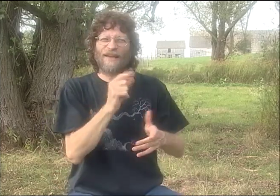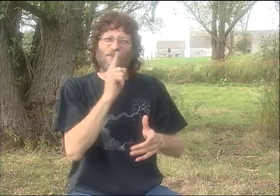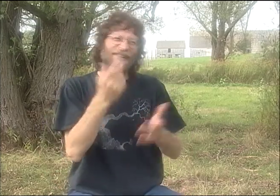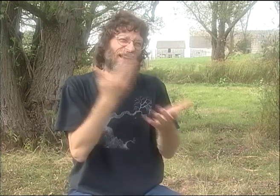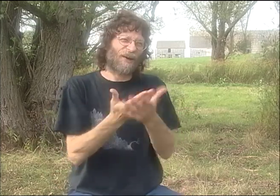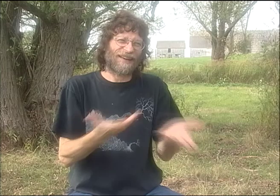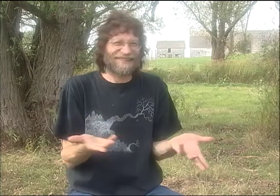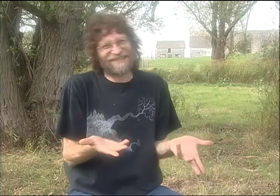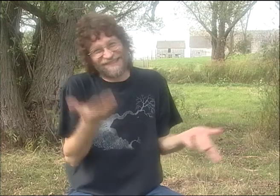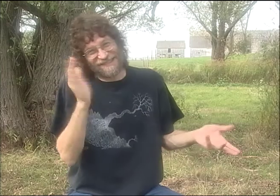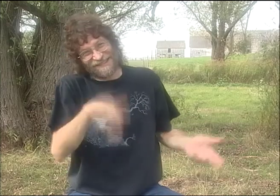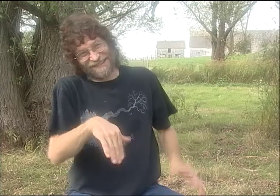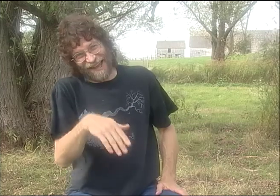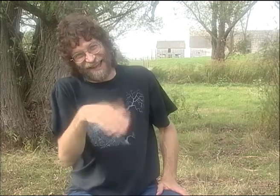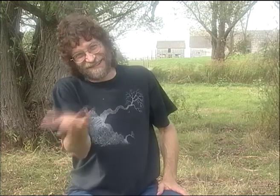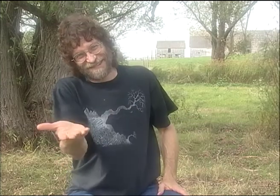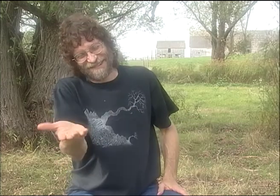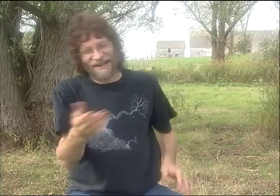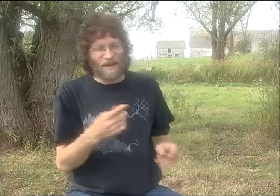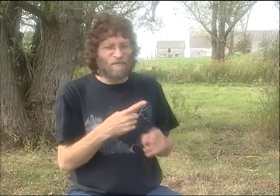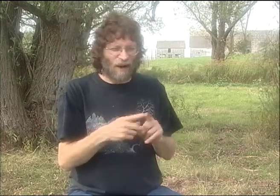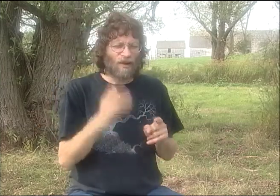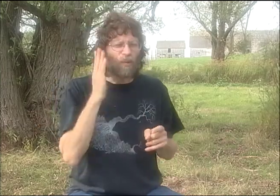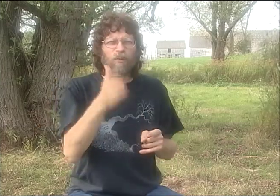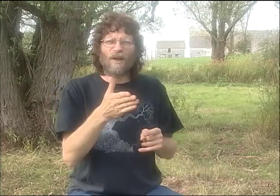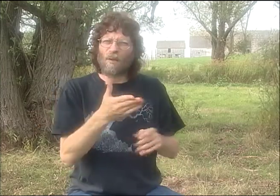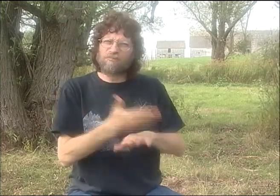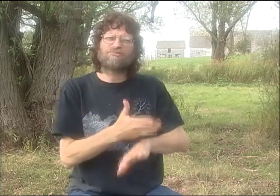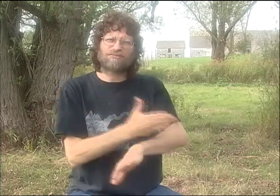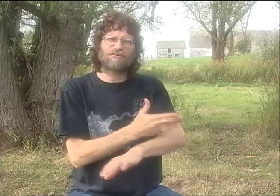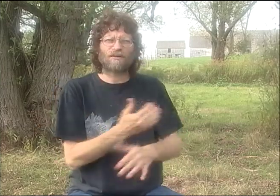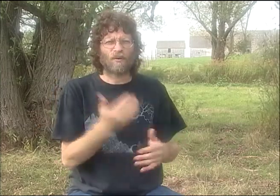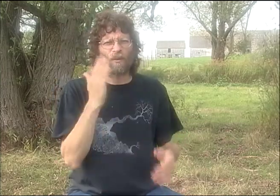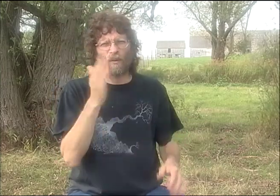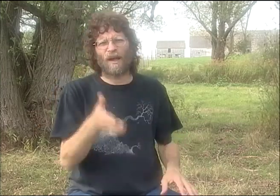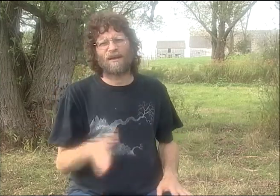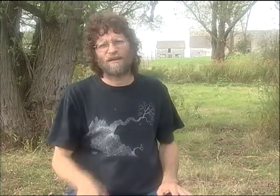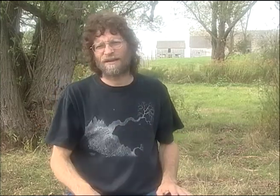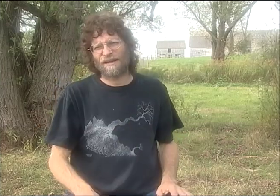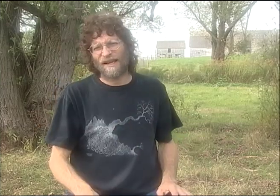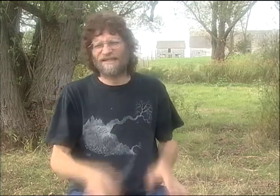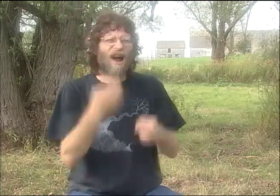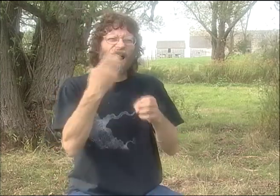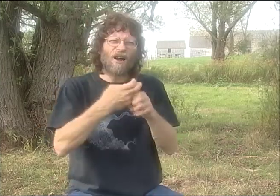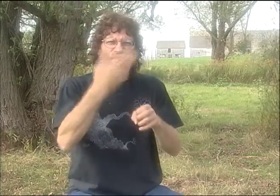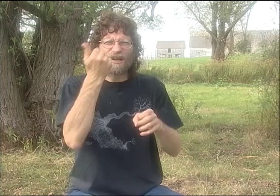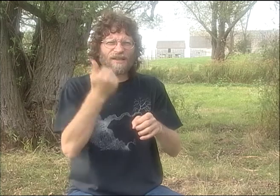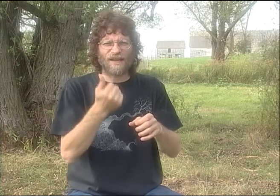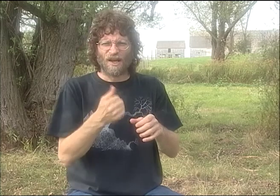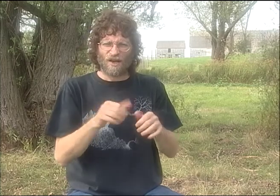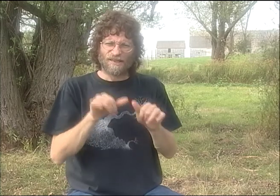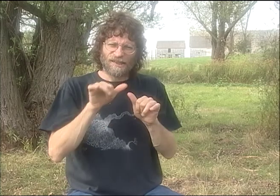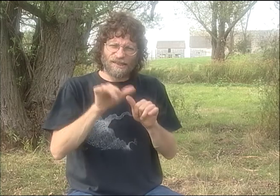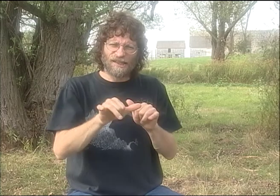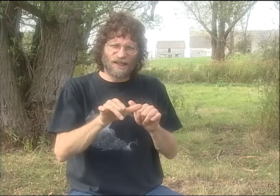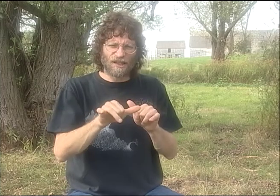YES. VIRTUAL POETRY, I GUESS. WHAT WE'D COME UP WITH WASN'T THAT GOOD,